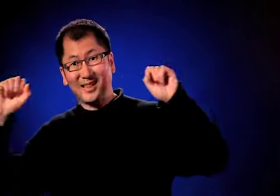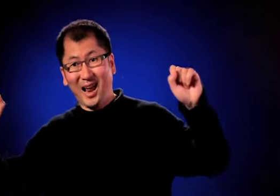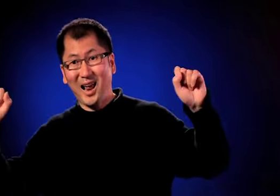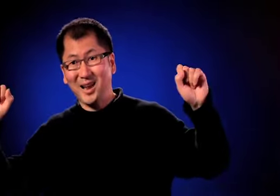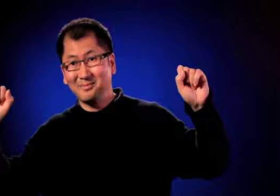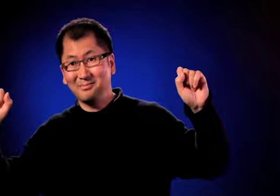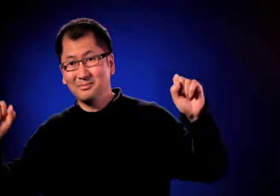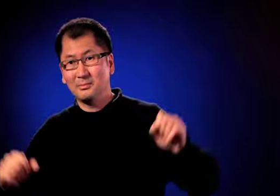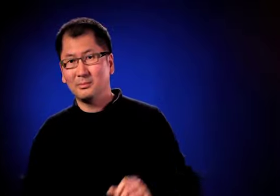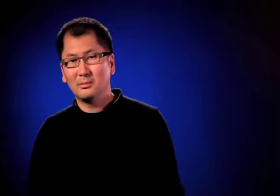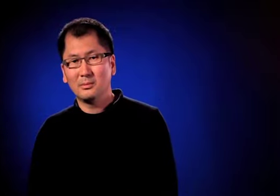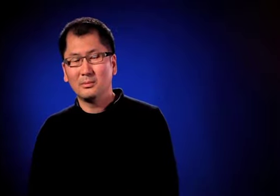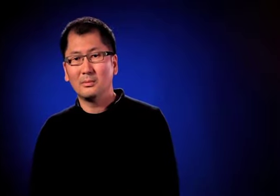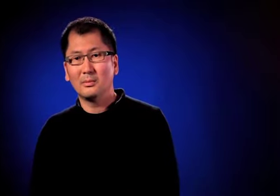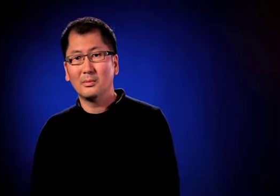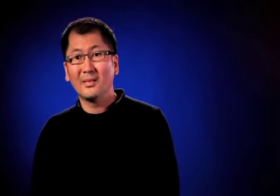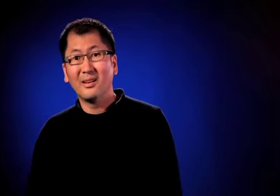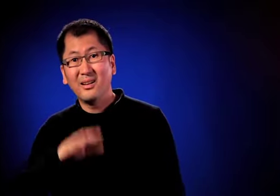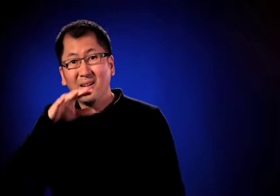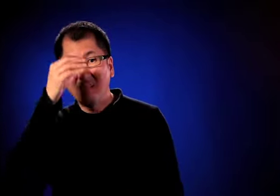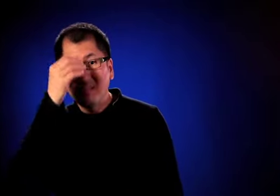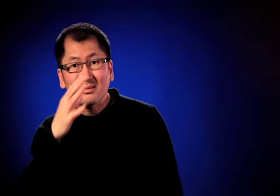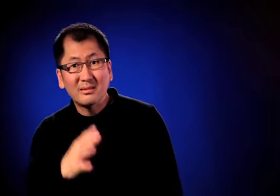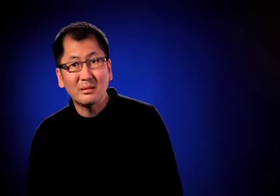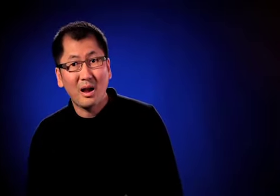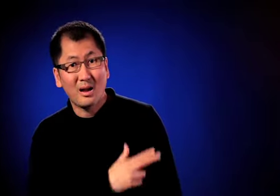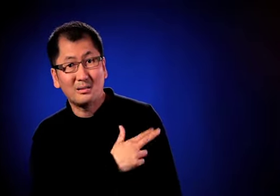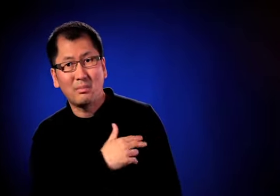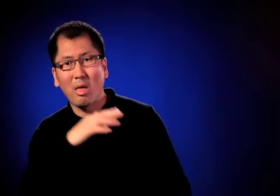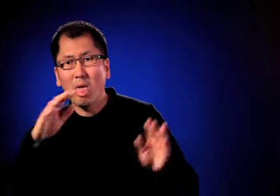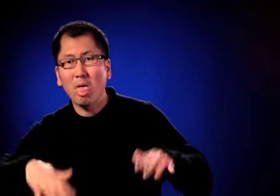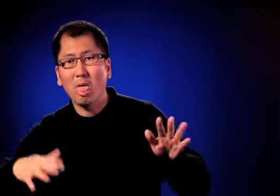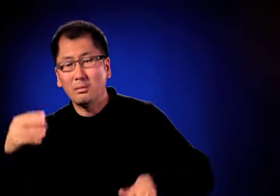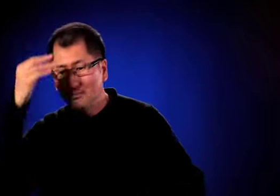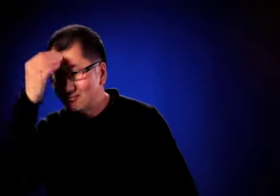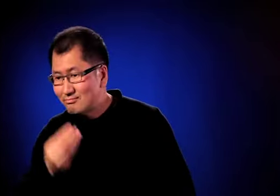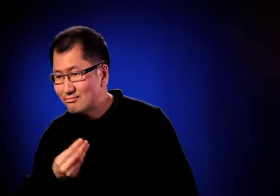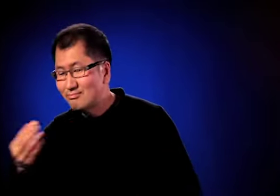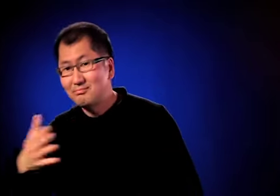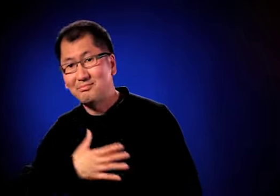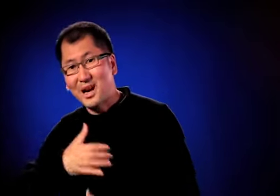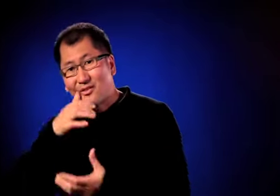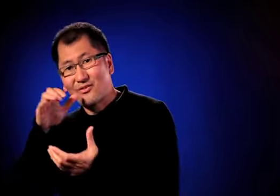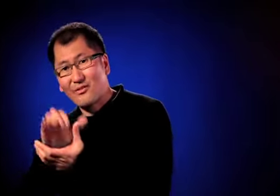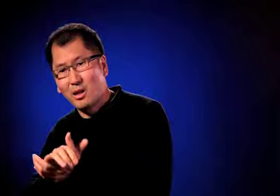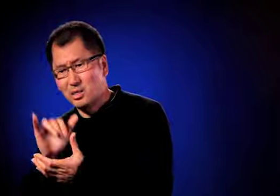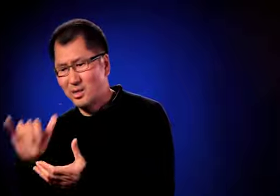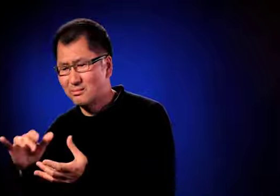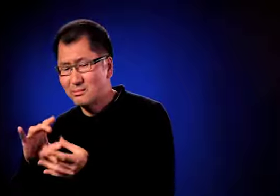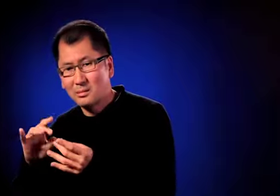The second experience was my loss of freedom. The hospital was going to put me in restraints or